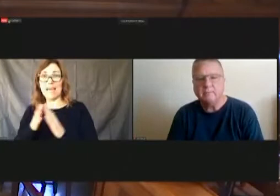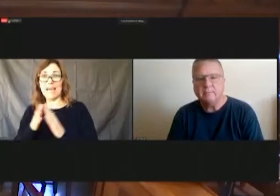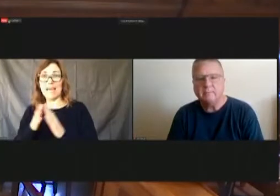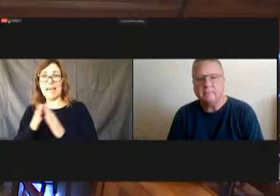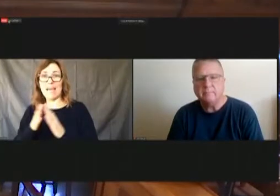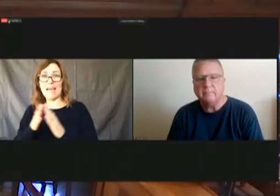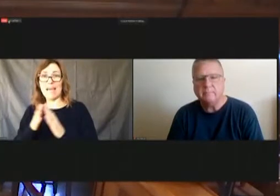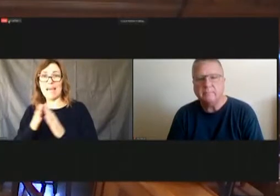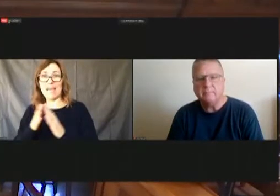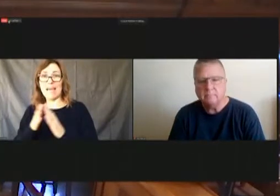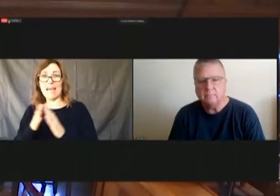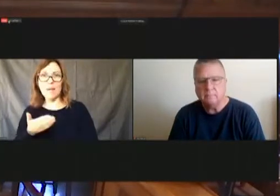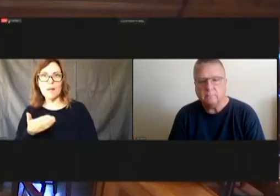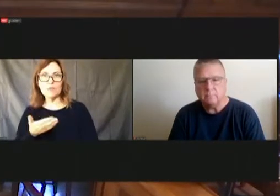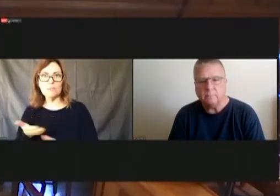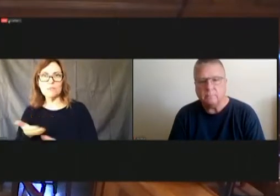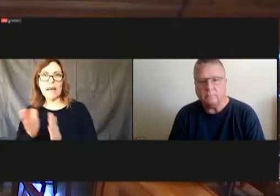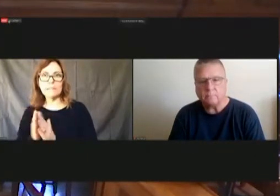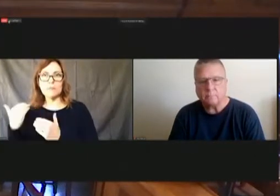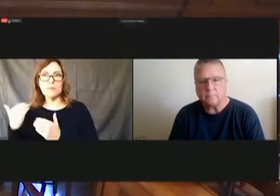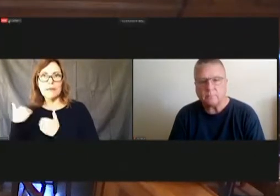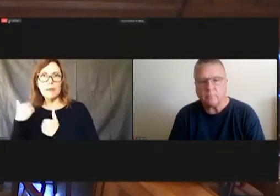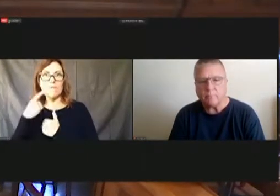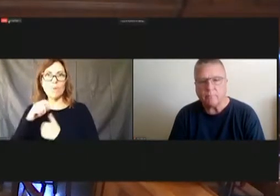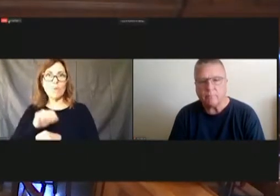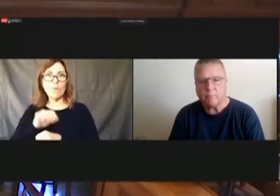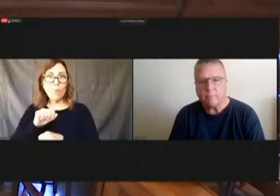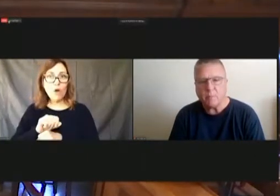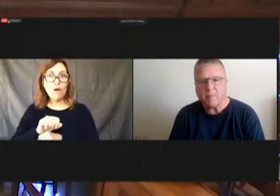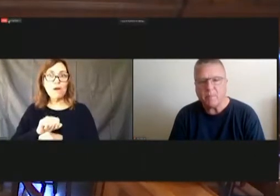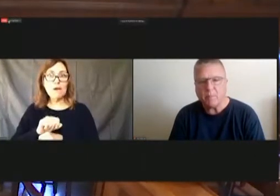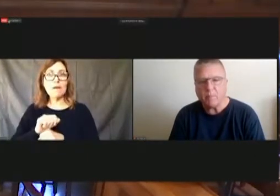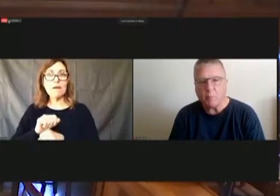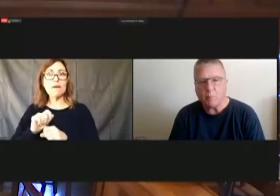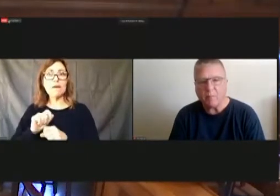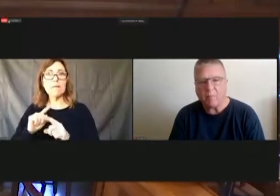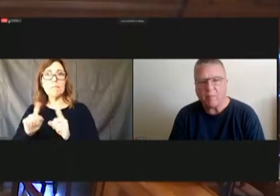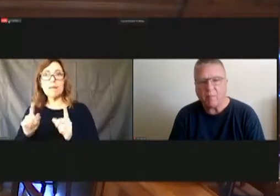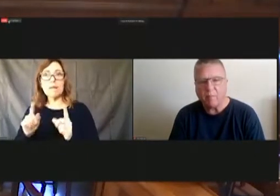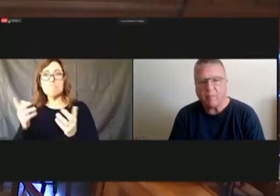he said he had the, he said he had equipment.